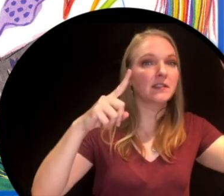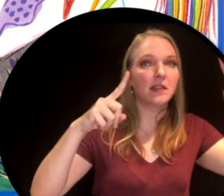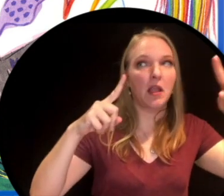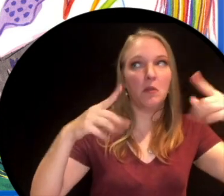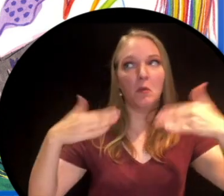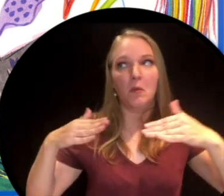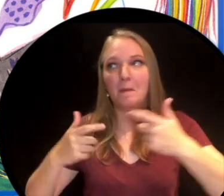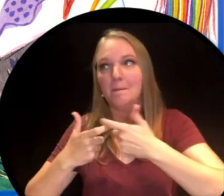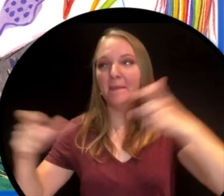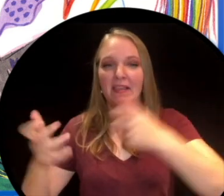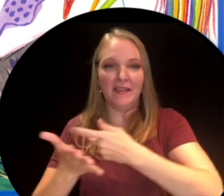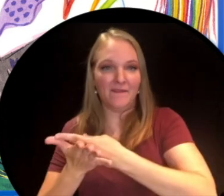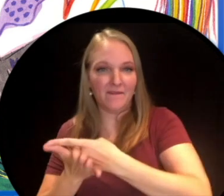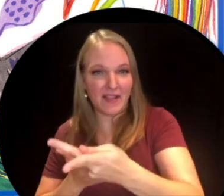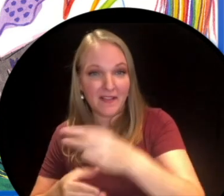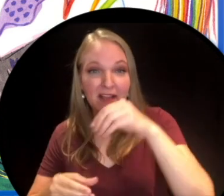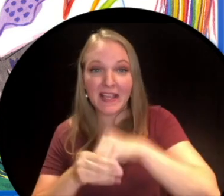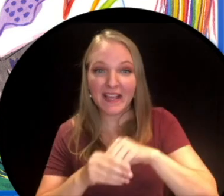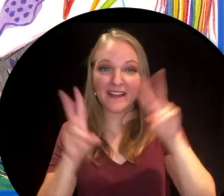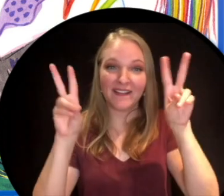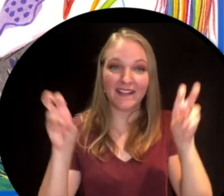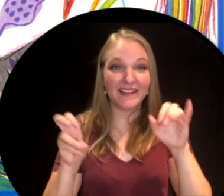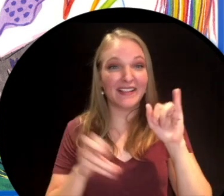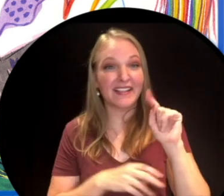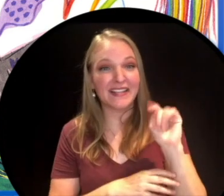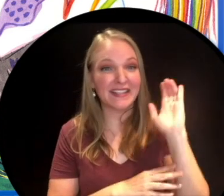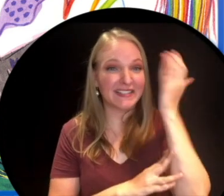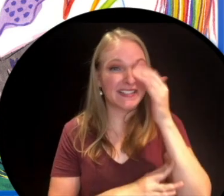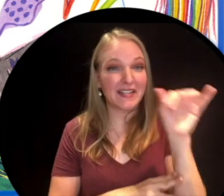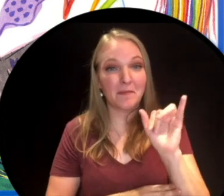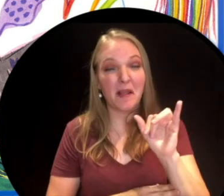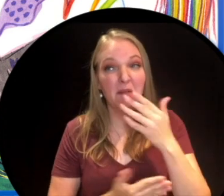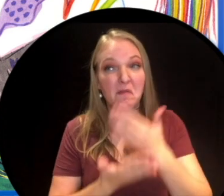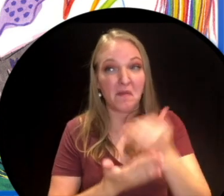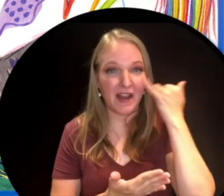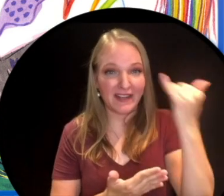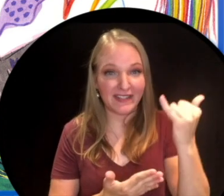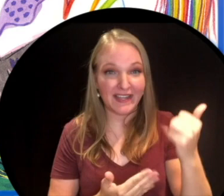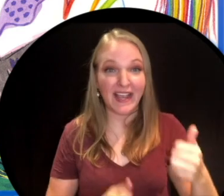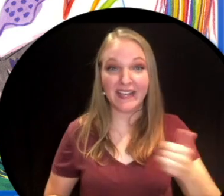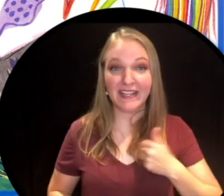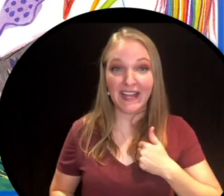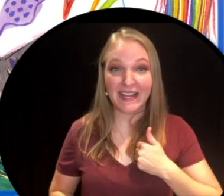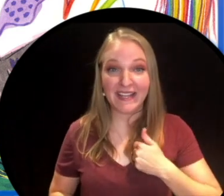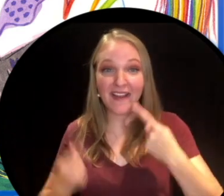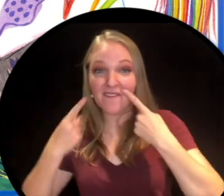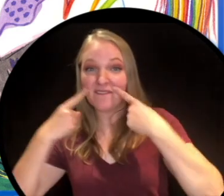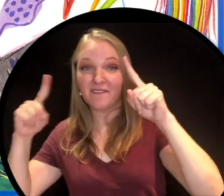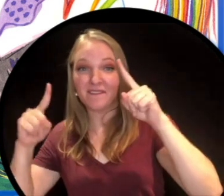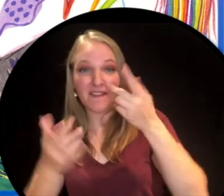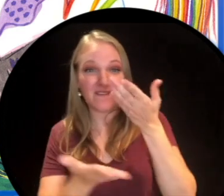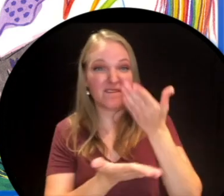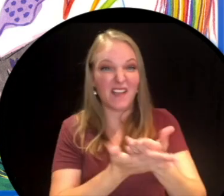to truly epic failures in It seemed like a good idea: Canadian feats, facts and flubs.